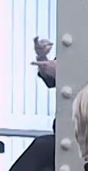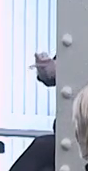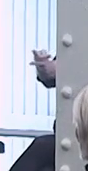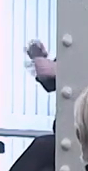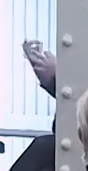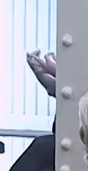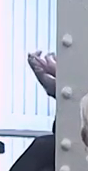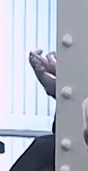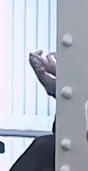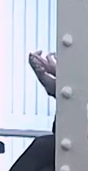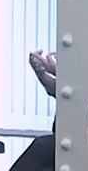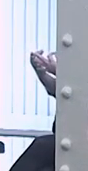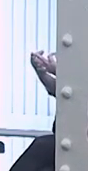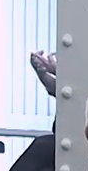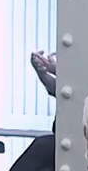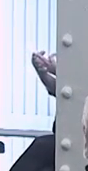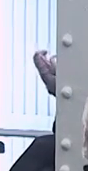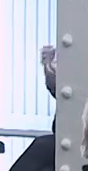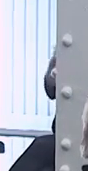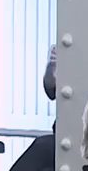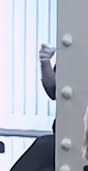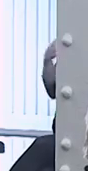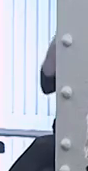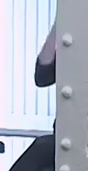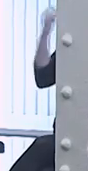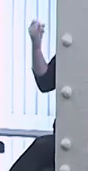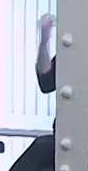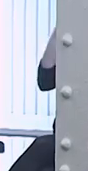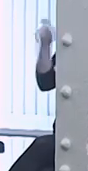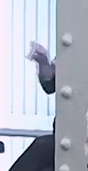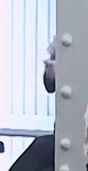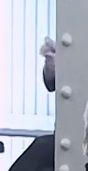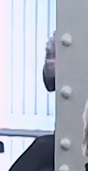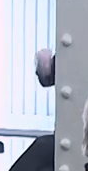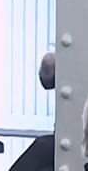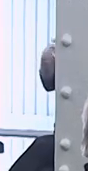So there's this idea that if you are a certain kind of person you don't deserve care,